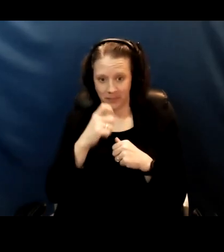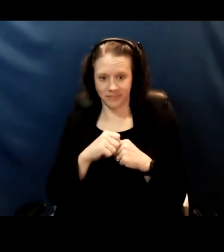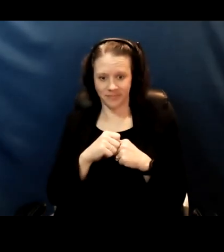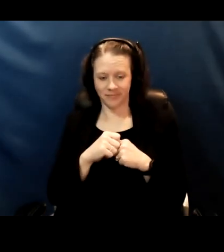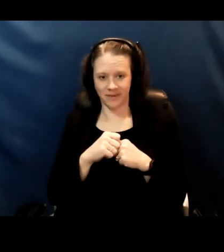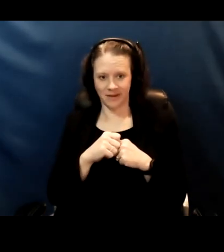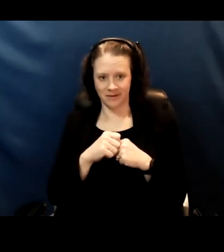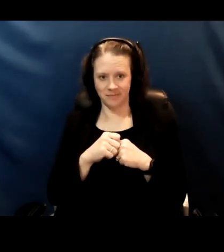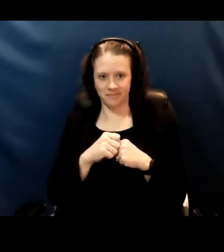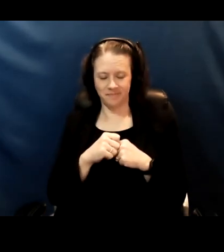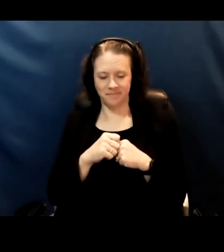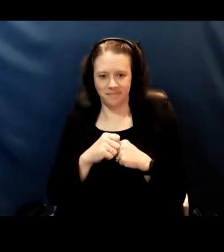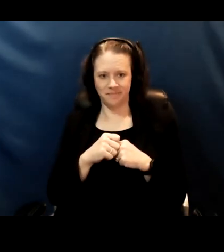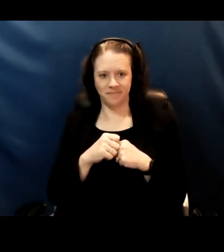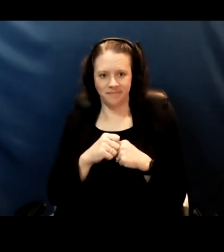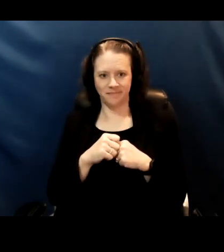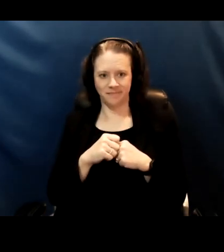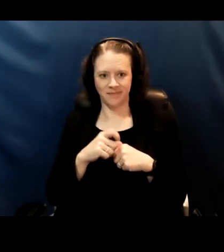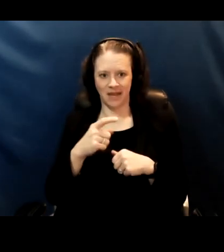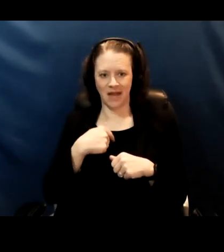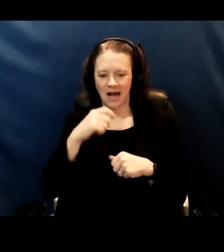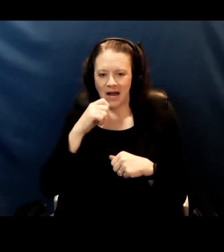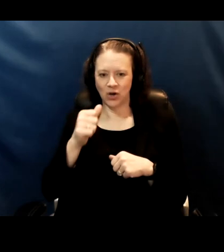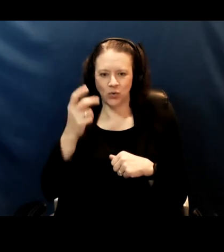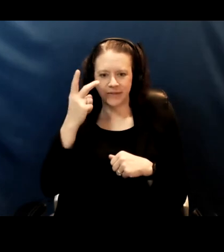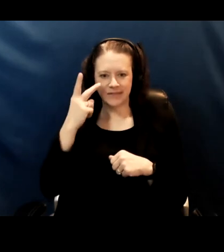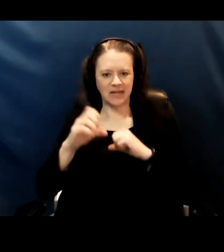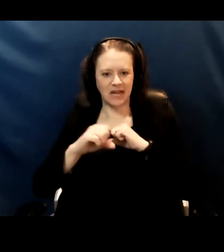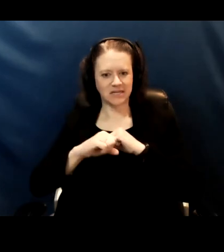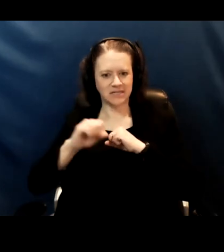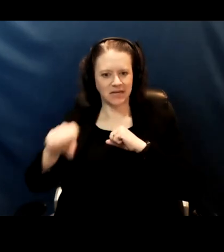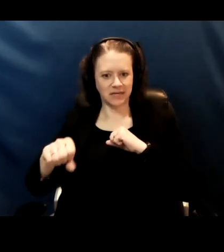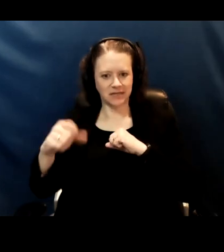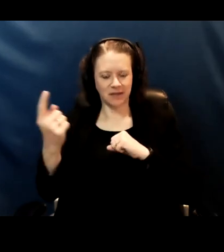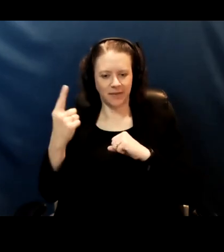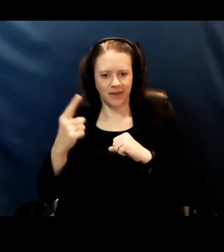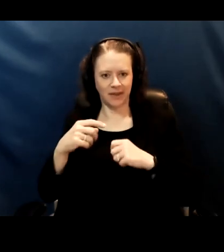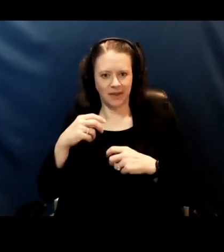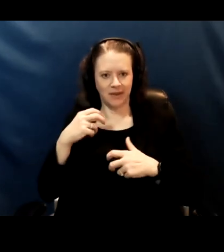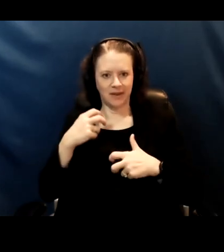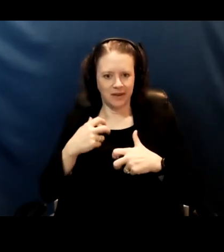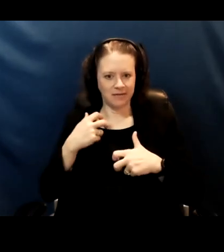I don't see extending something being as difficult as convincing everybody